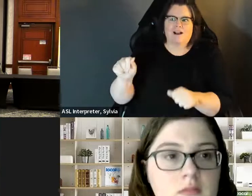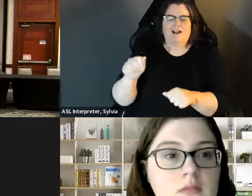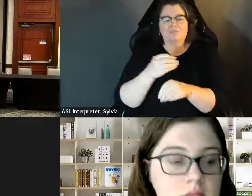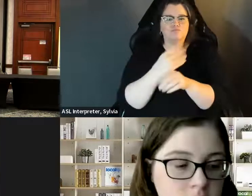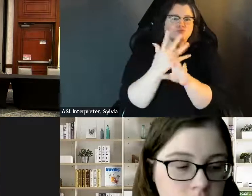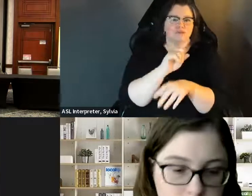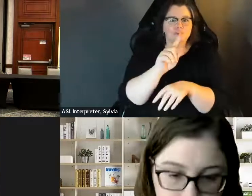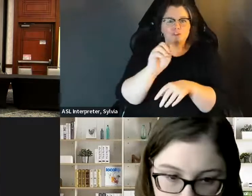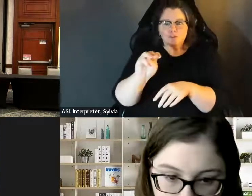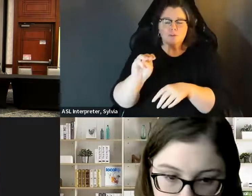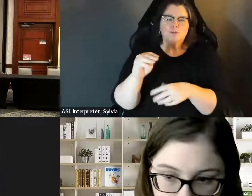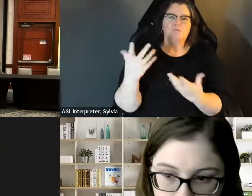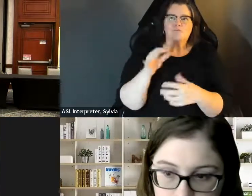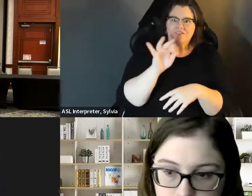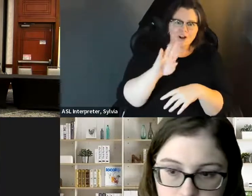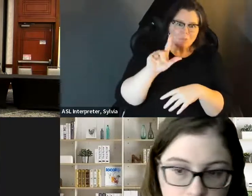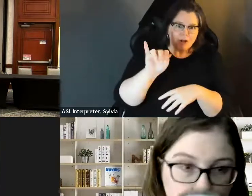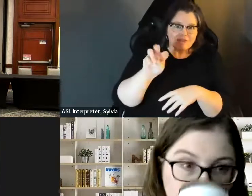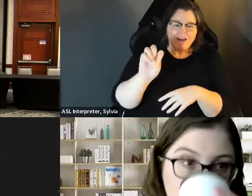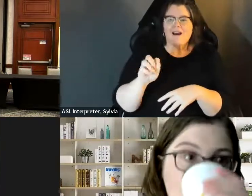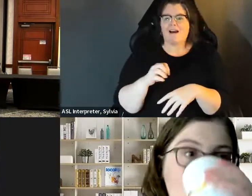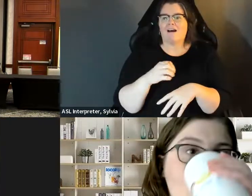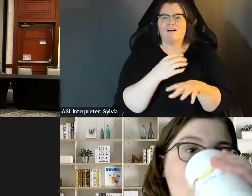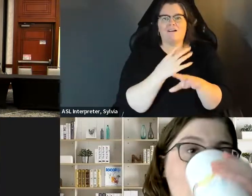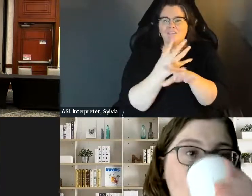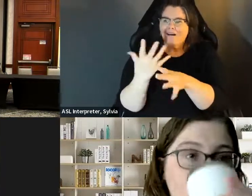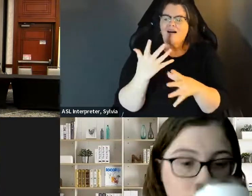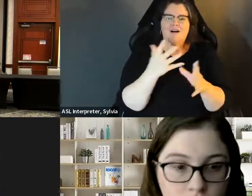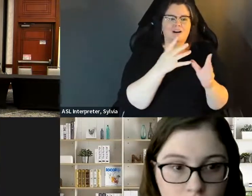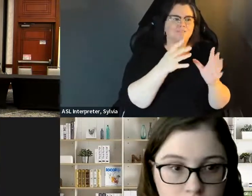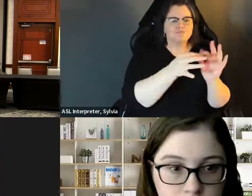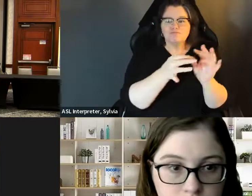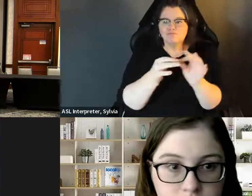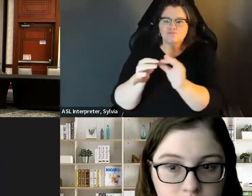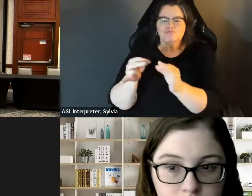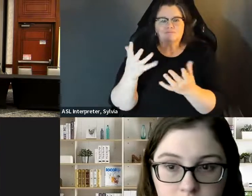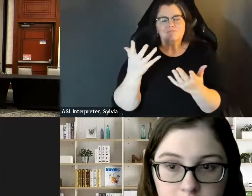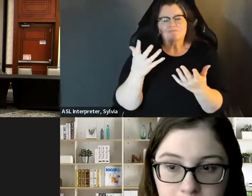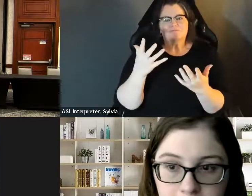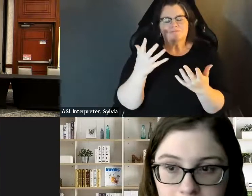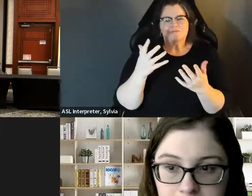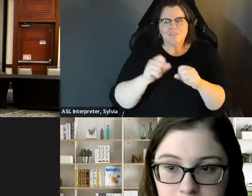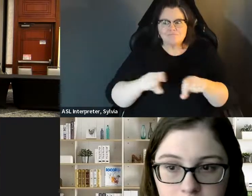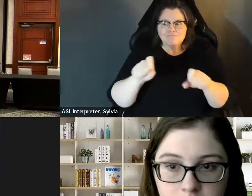types of technology, with Zoom . I know in 2020, the individuals that ran were able to use Zoom and the different You know, with zoom, I know in 2020 the individuals that ran were able to use zoom and the different technology, and Facebook live to get their messages out, and how you know, be able to do direct mail to get your message out so there's.